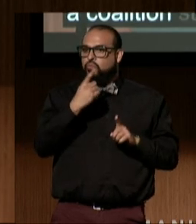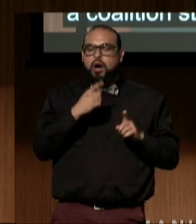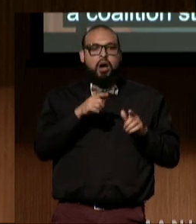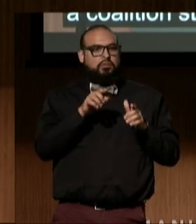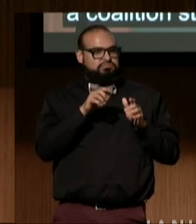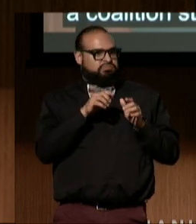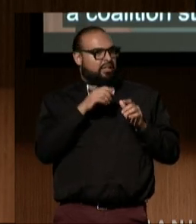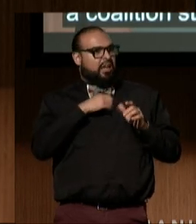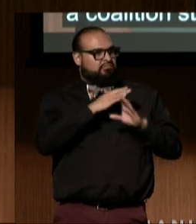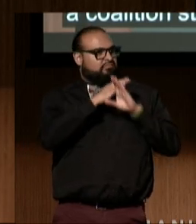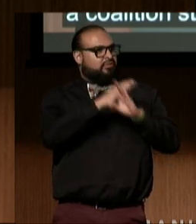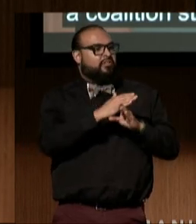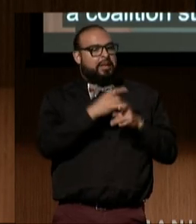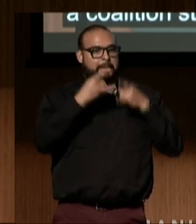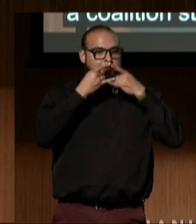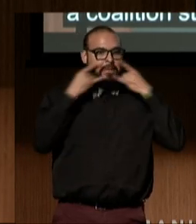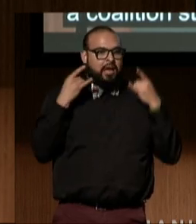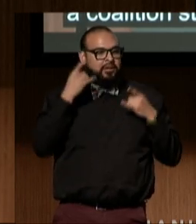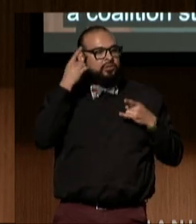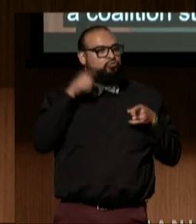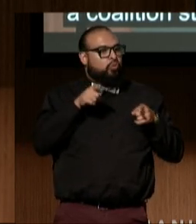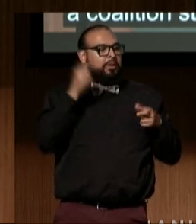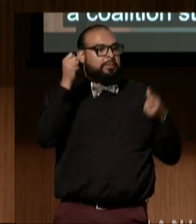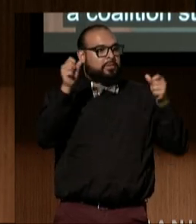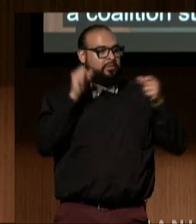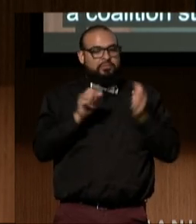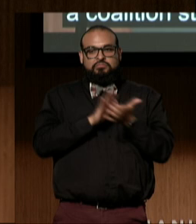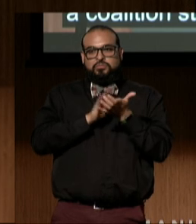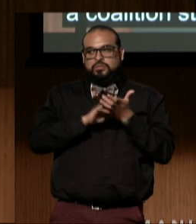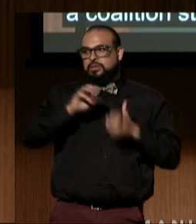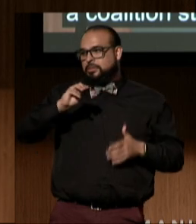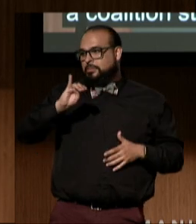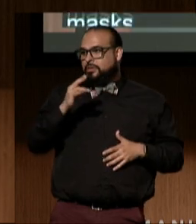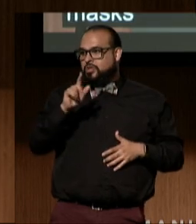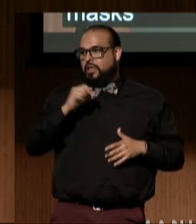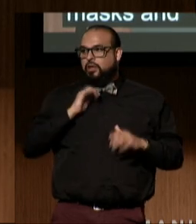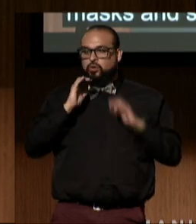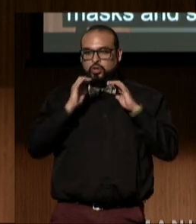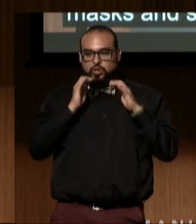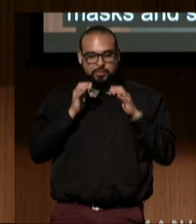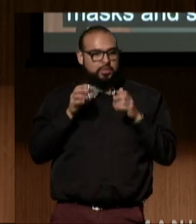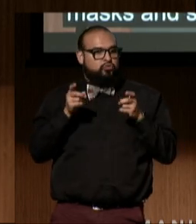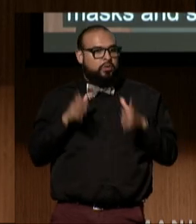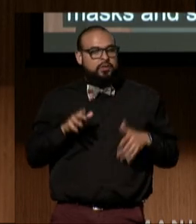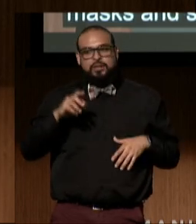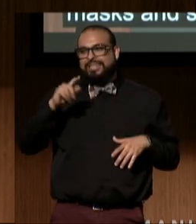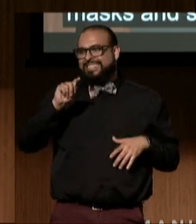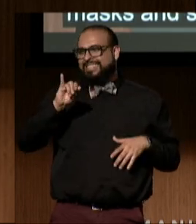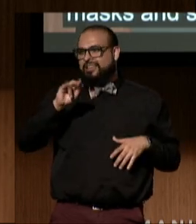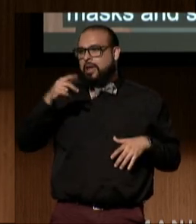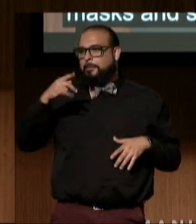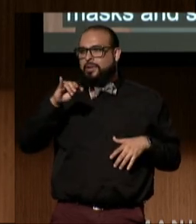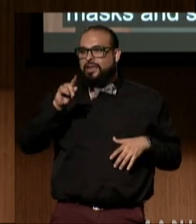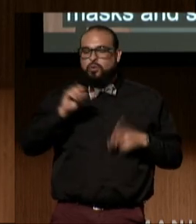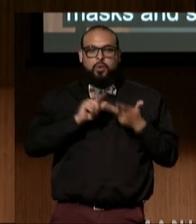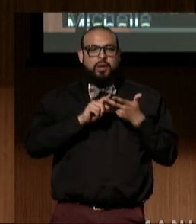Shout out to the team leading this work, including Michelle, Communications Director Tina Pinedo, and Paralegal Ally Cline.